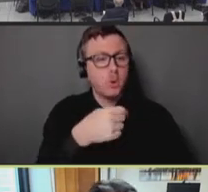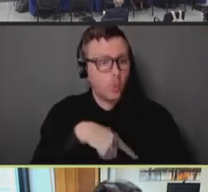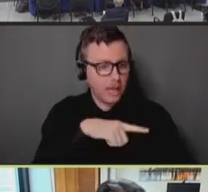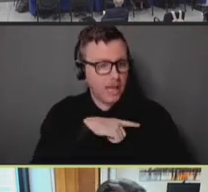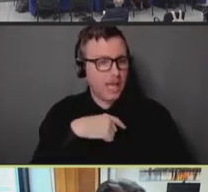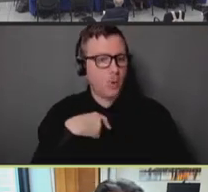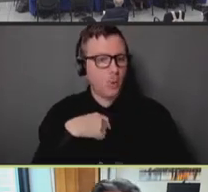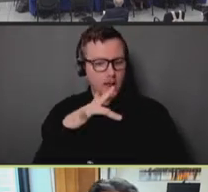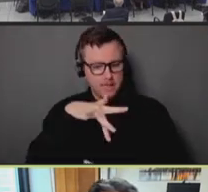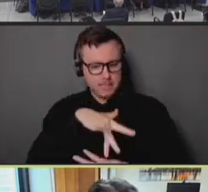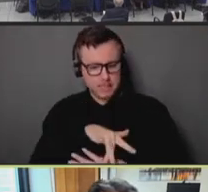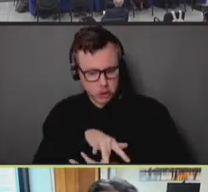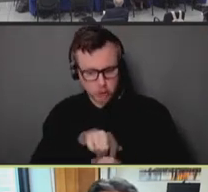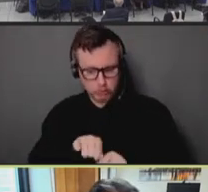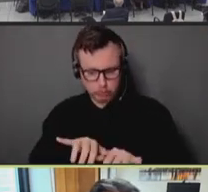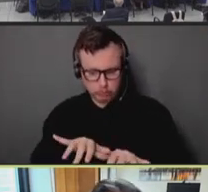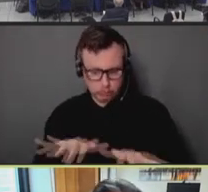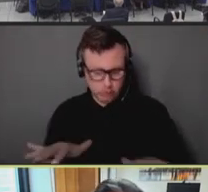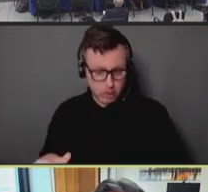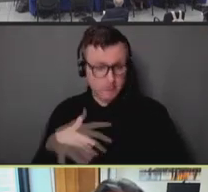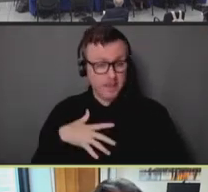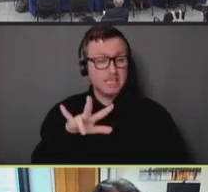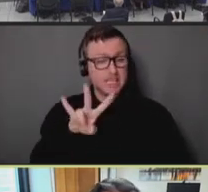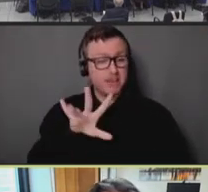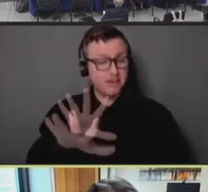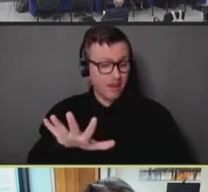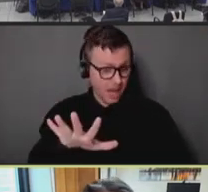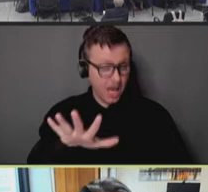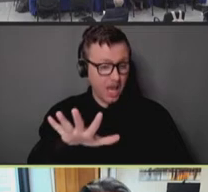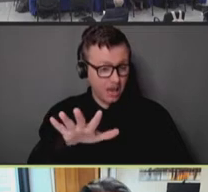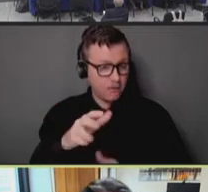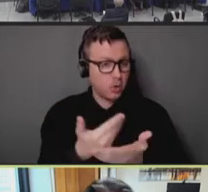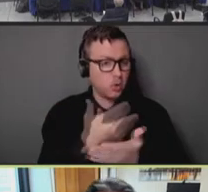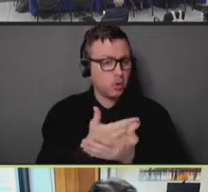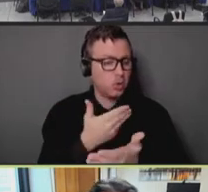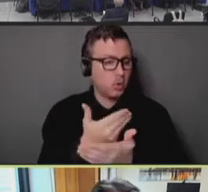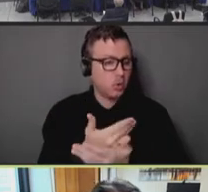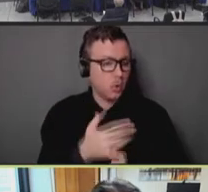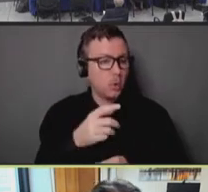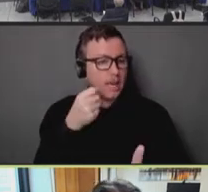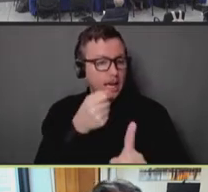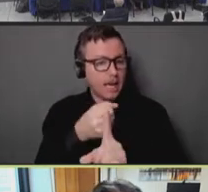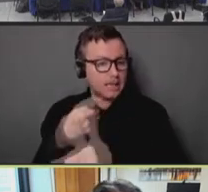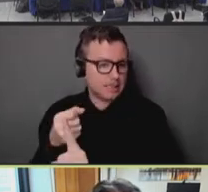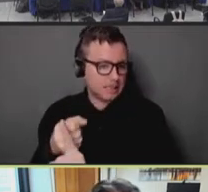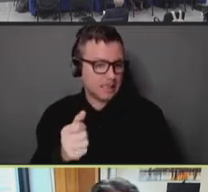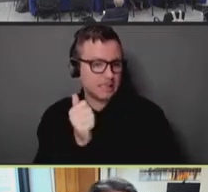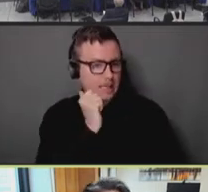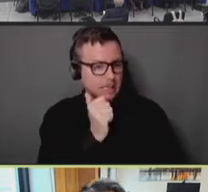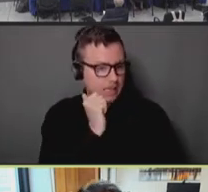we reached a peak of nearly 75 cases -- new cases diagnosed in a day, and that was in early August.